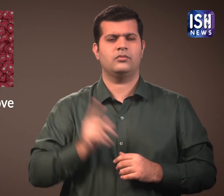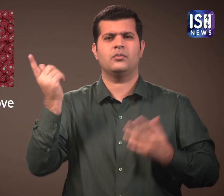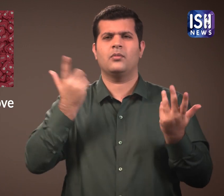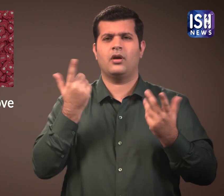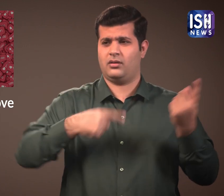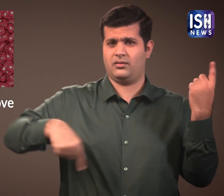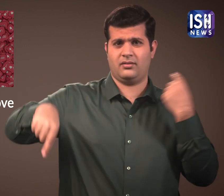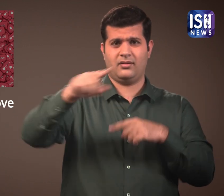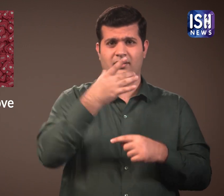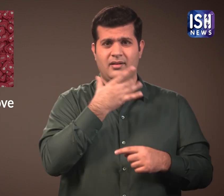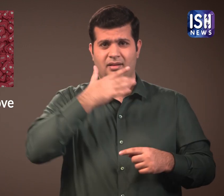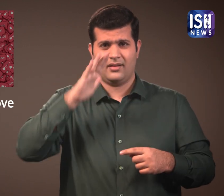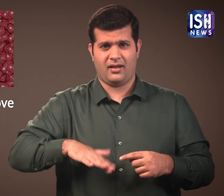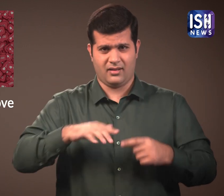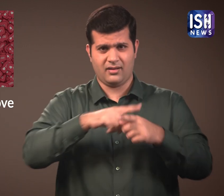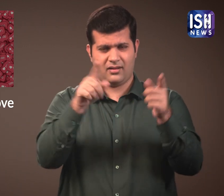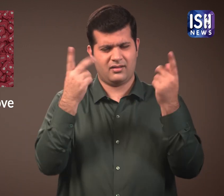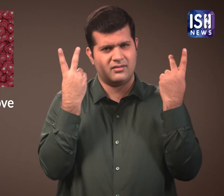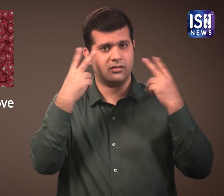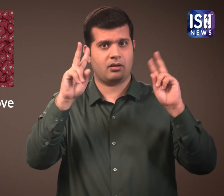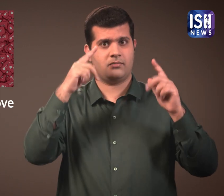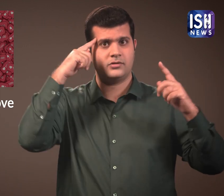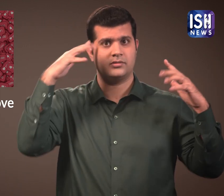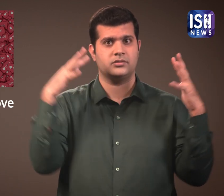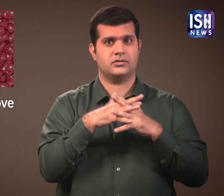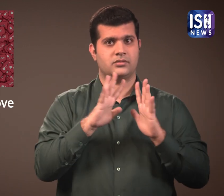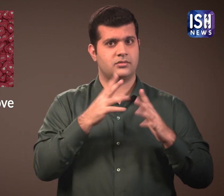He said that these days the youth is under a lot of stress.